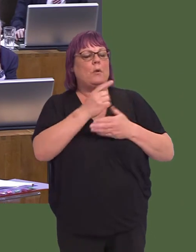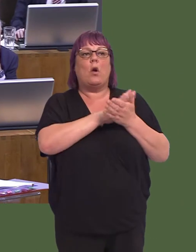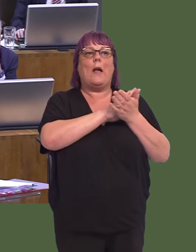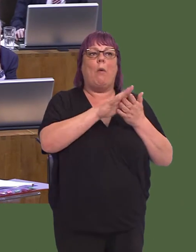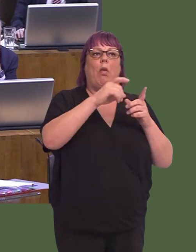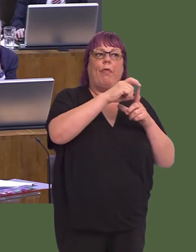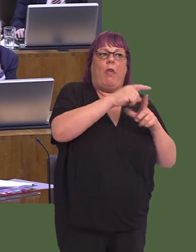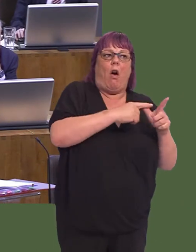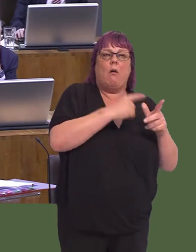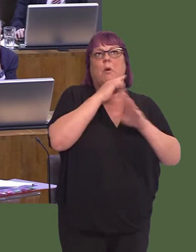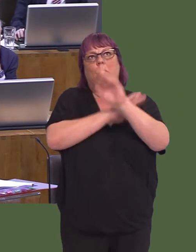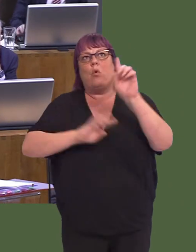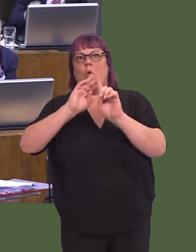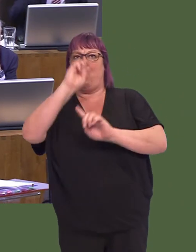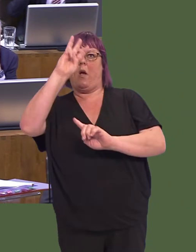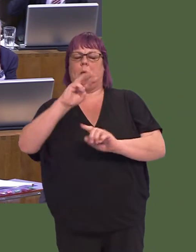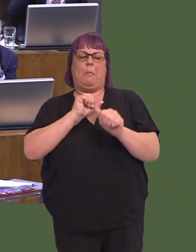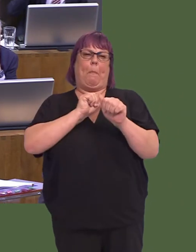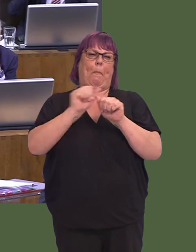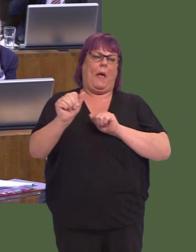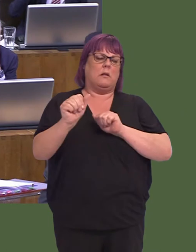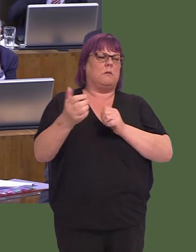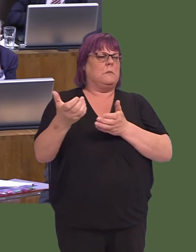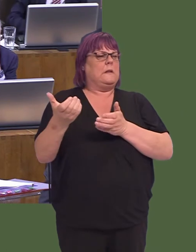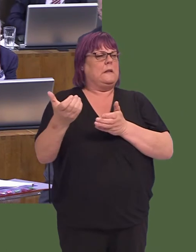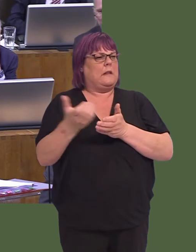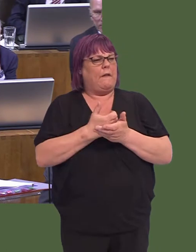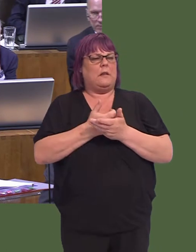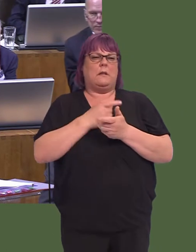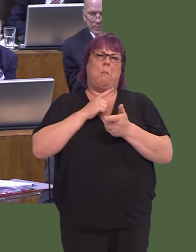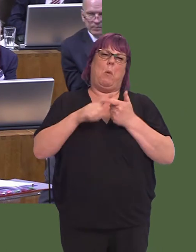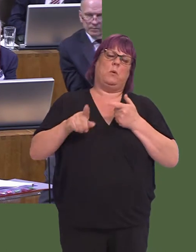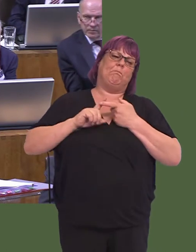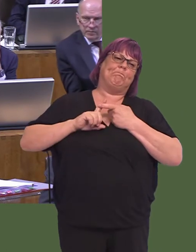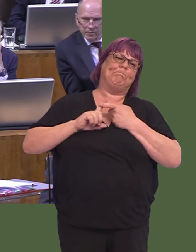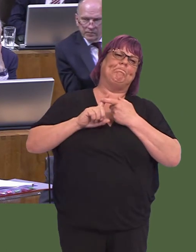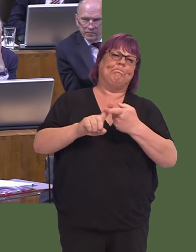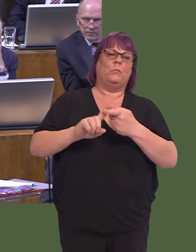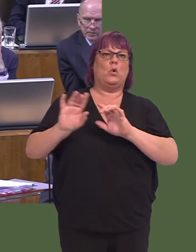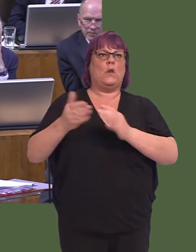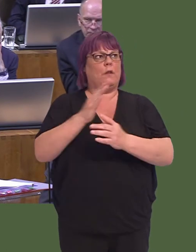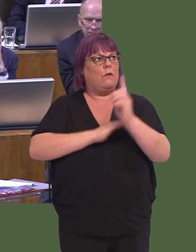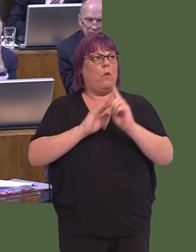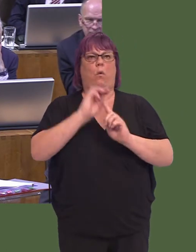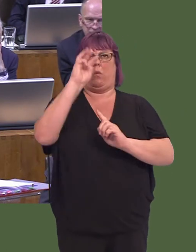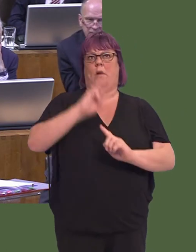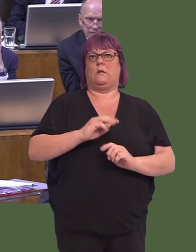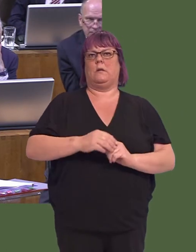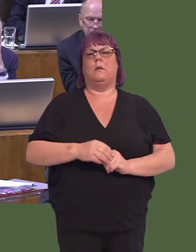not just in Hywel Dda but across Wales, is the best, safest and most sustainable health service for the population.